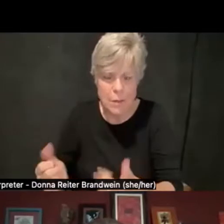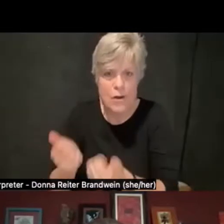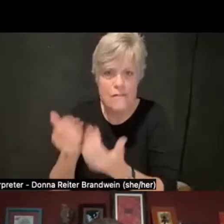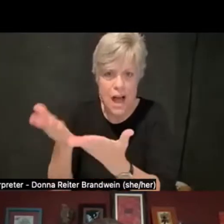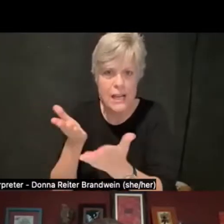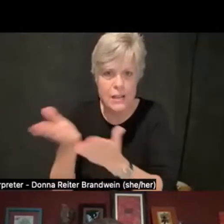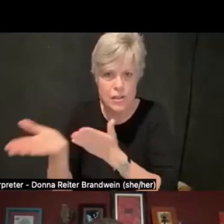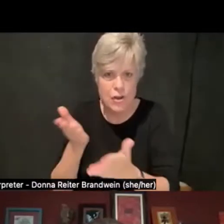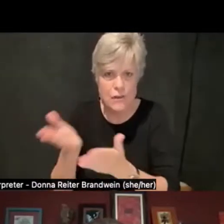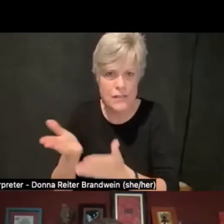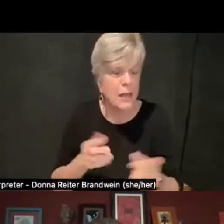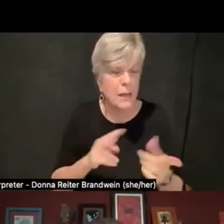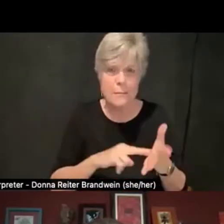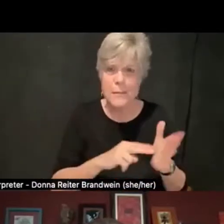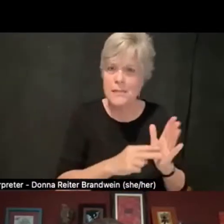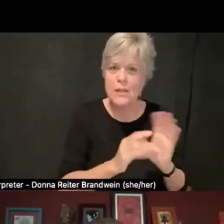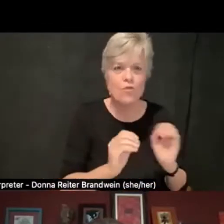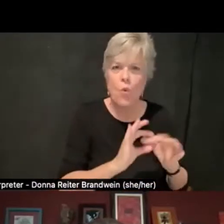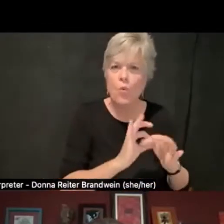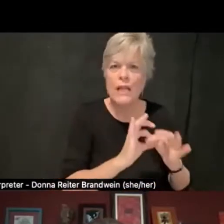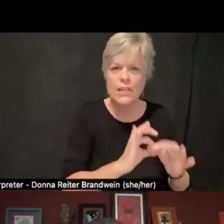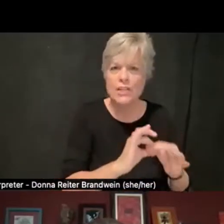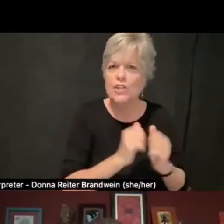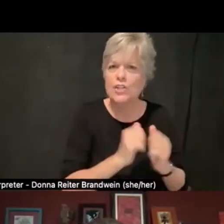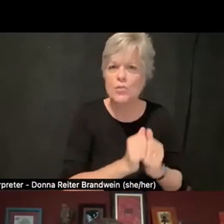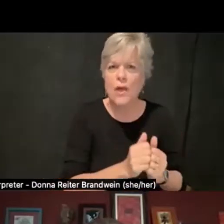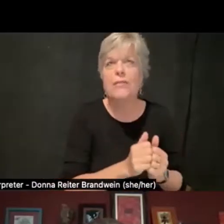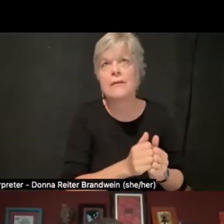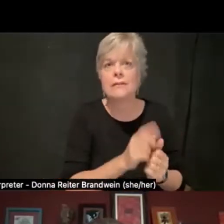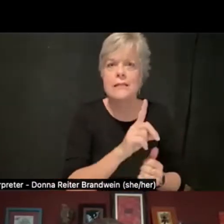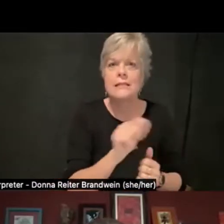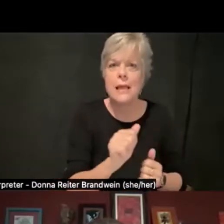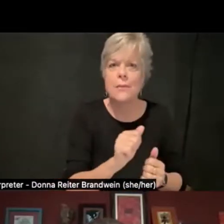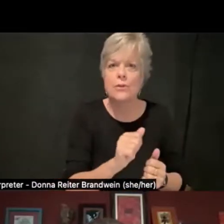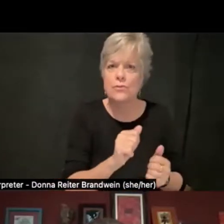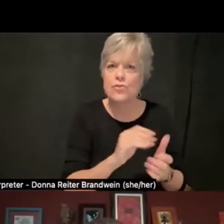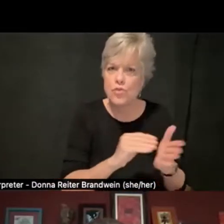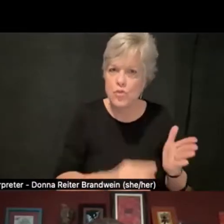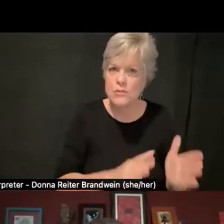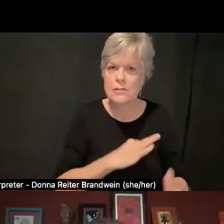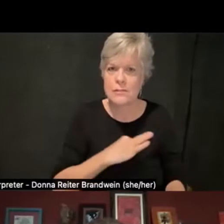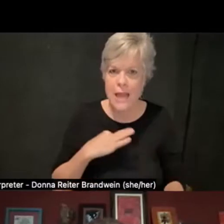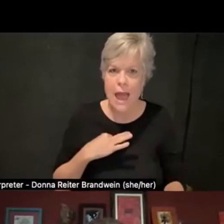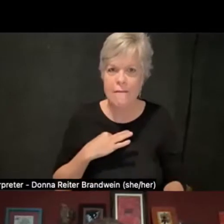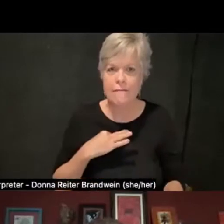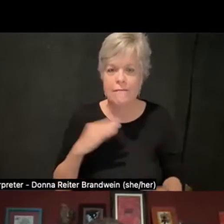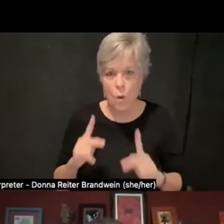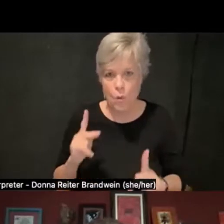with disabled students and staff and folks. And so where students